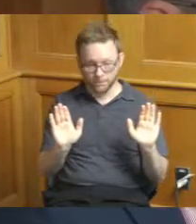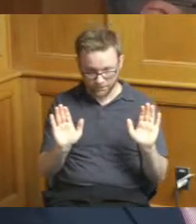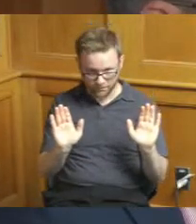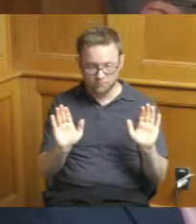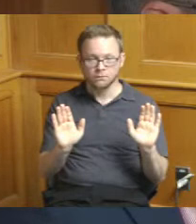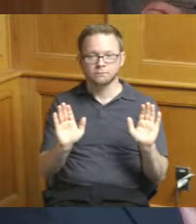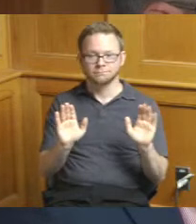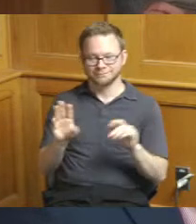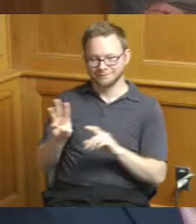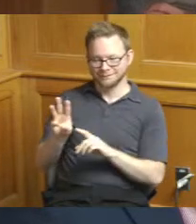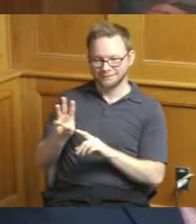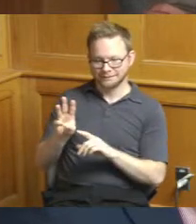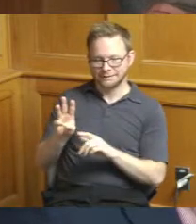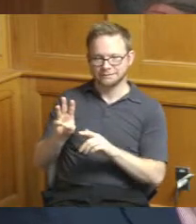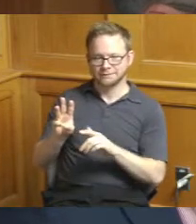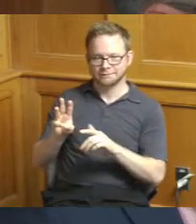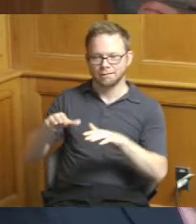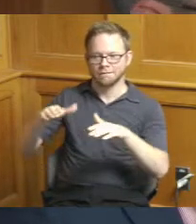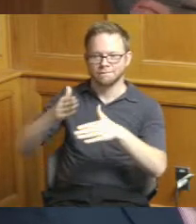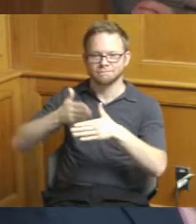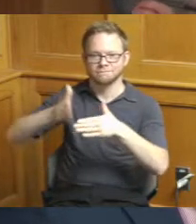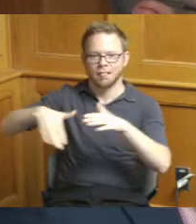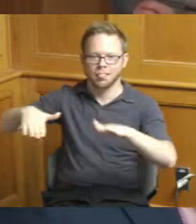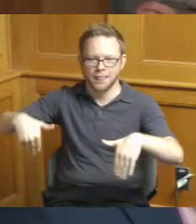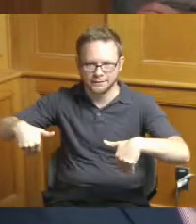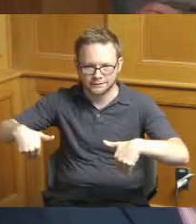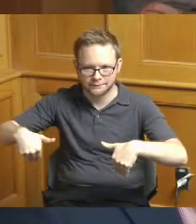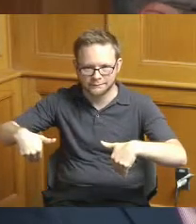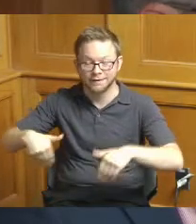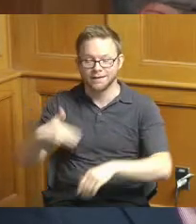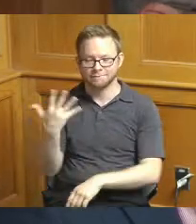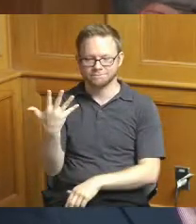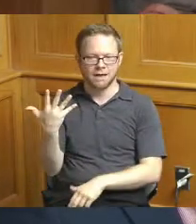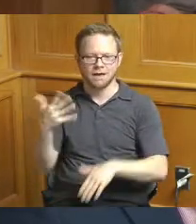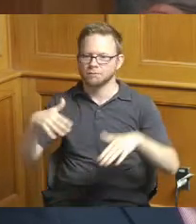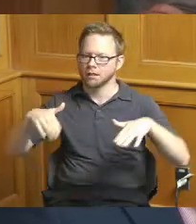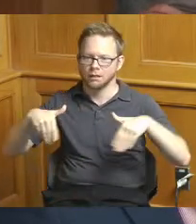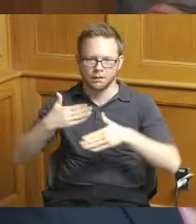six were finished late and then we've got five that are not yet completed so they are obviously